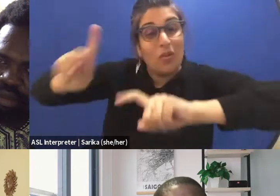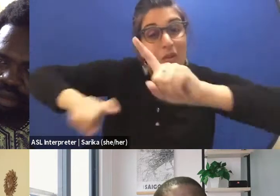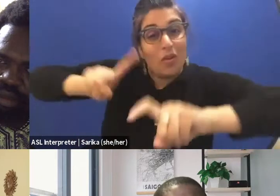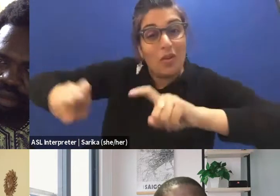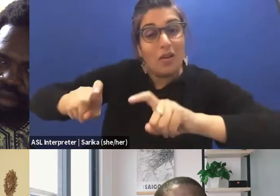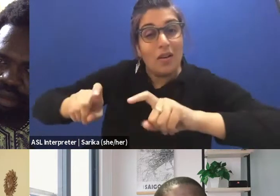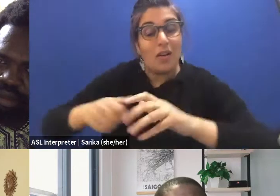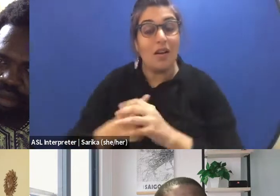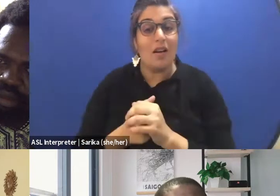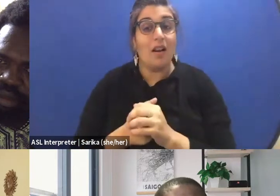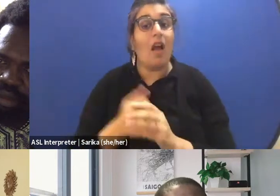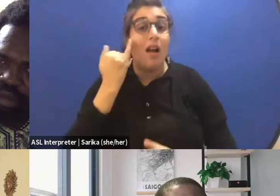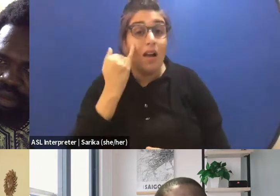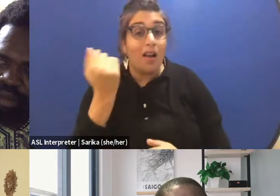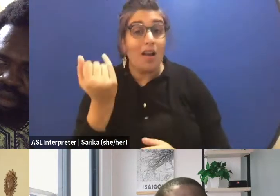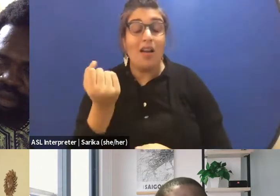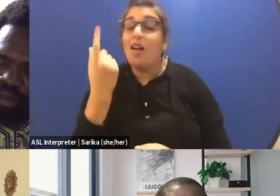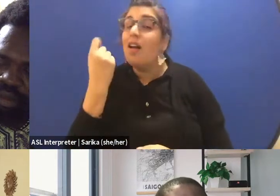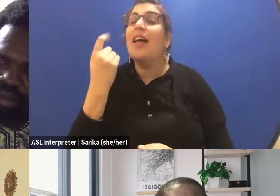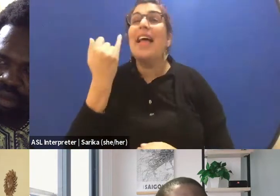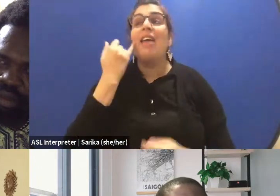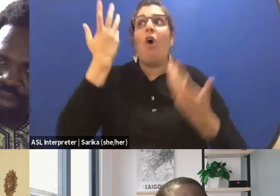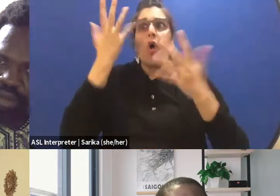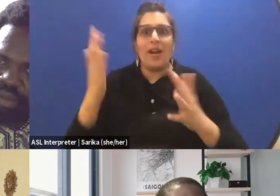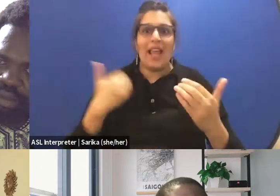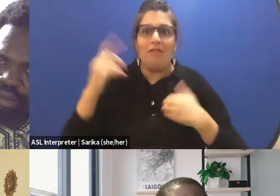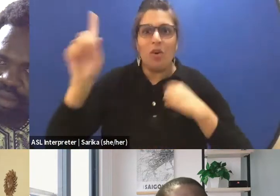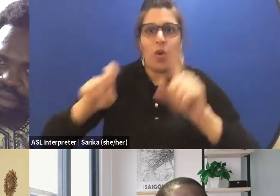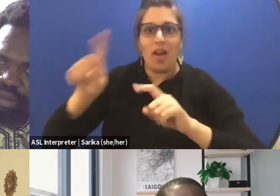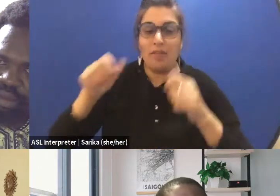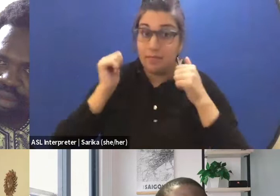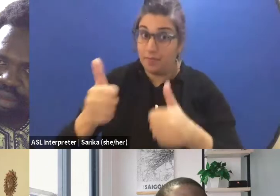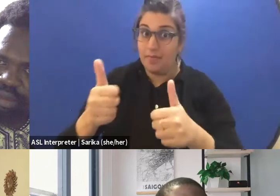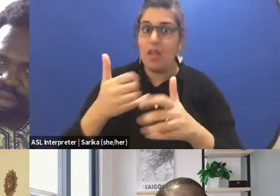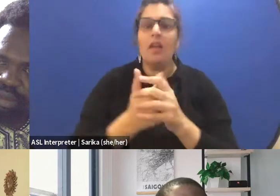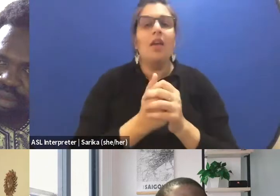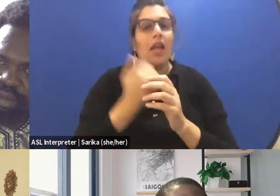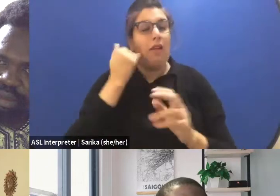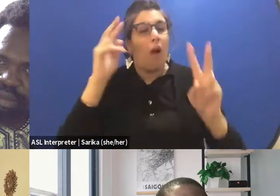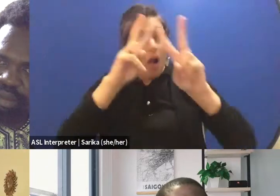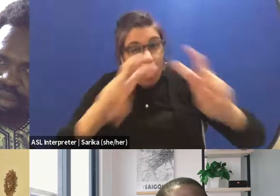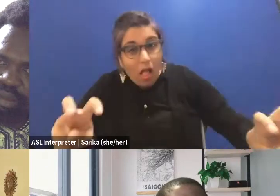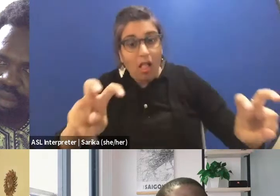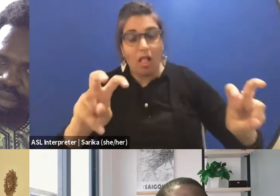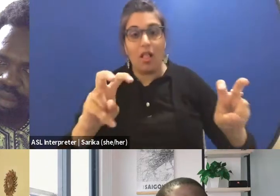Because if there is already question, it means that if we look at it very well, we could have a solution.